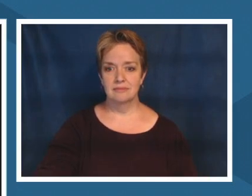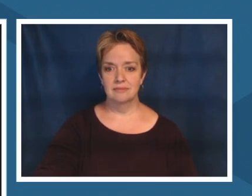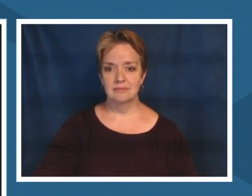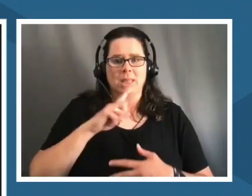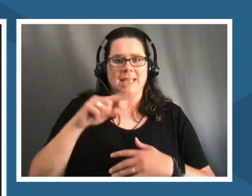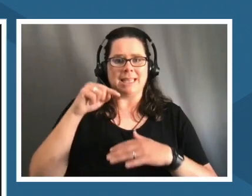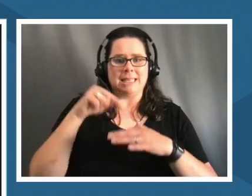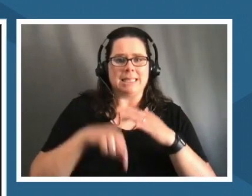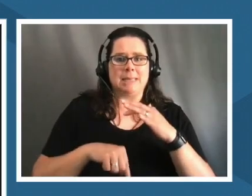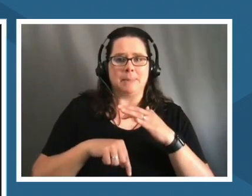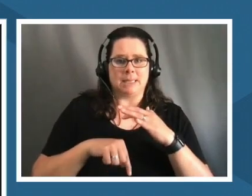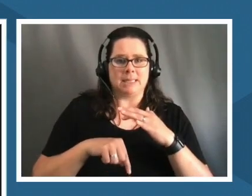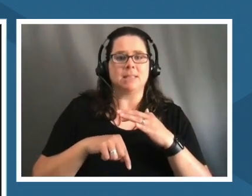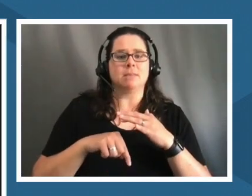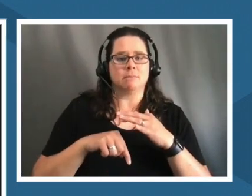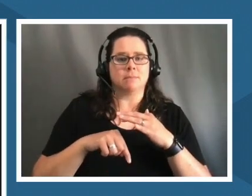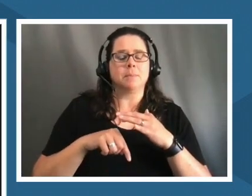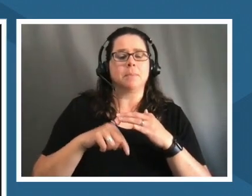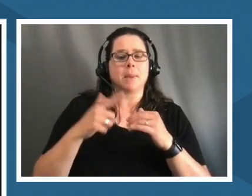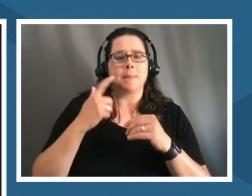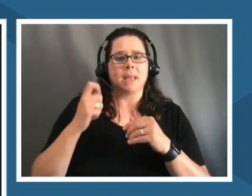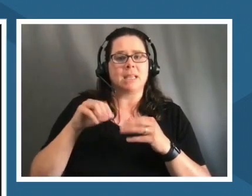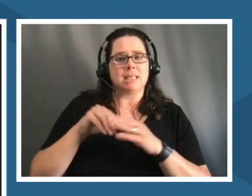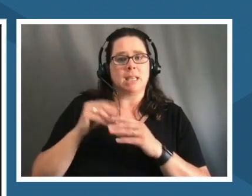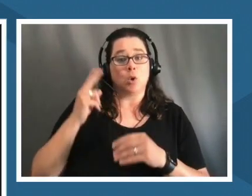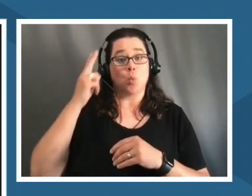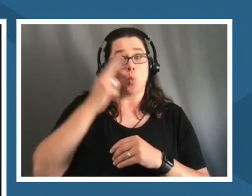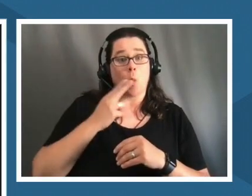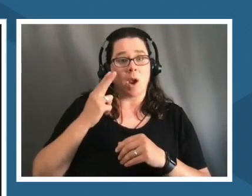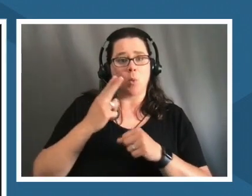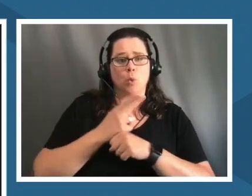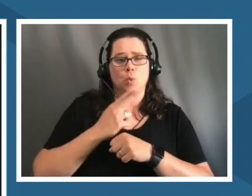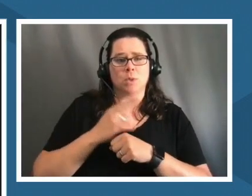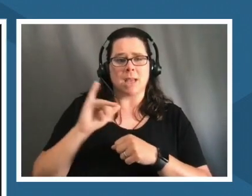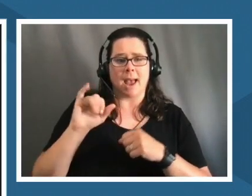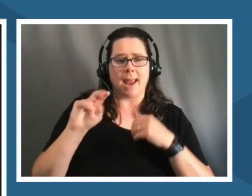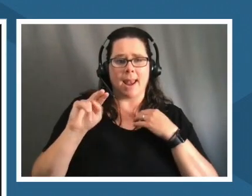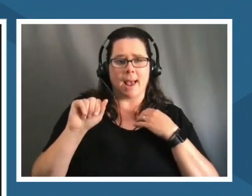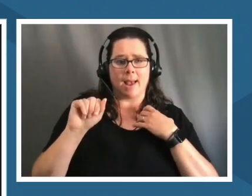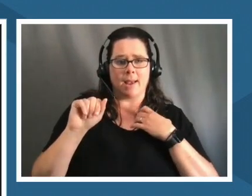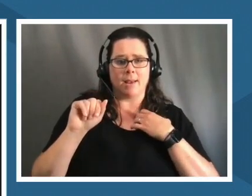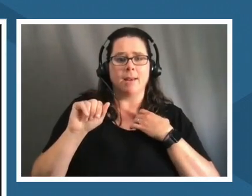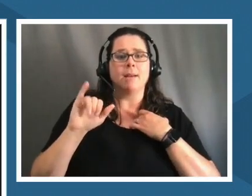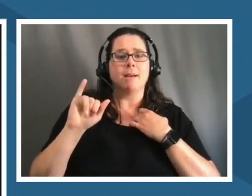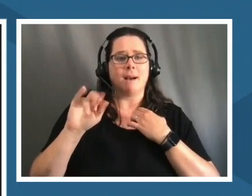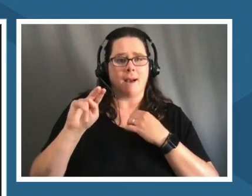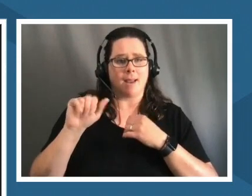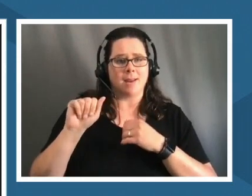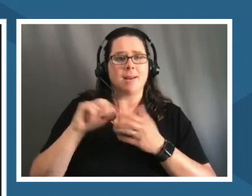in in you know we use aina and aina again is